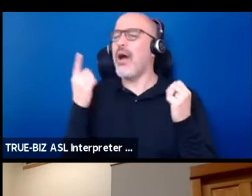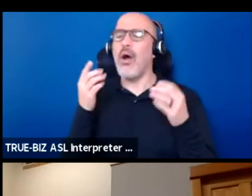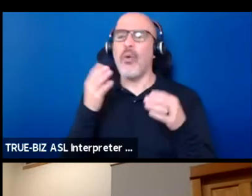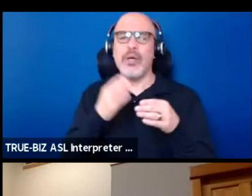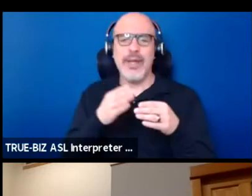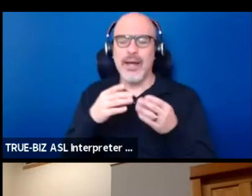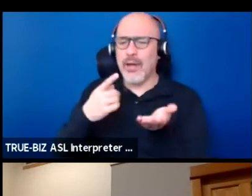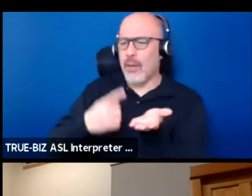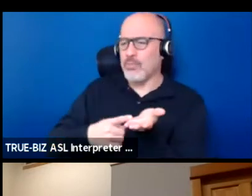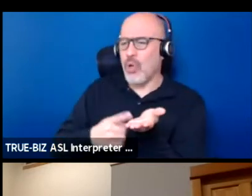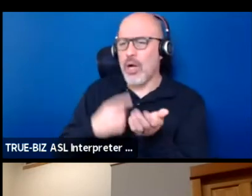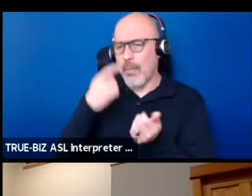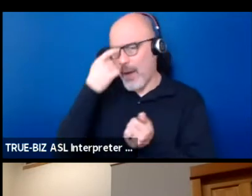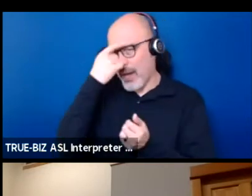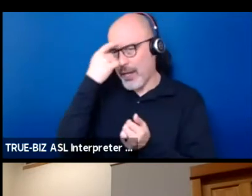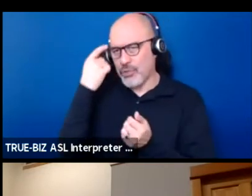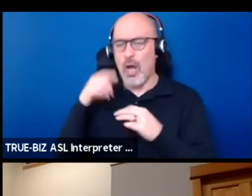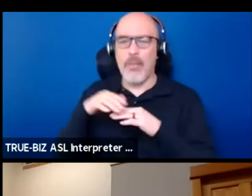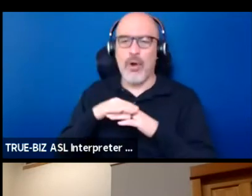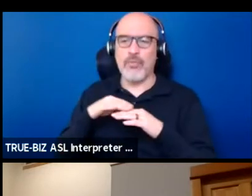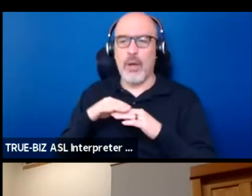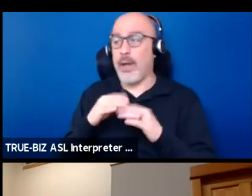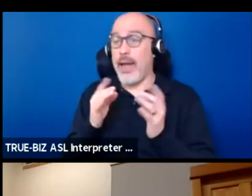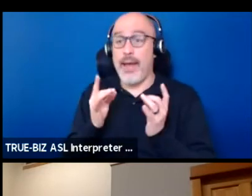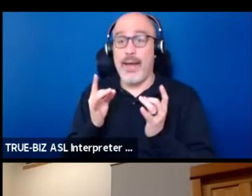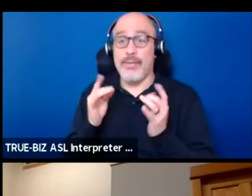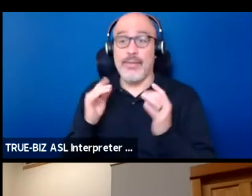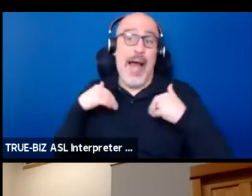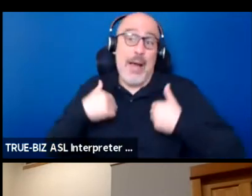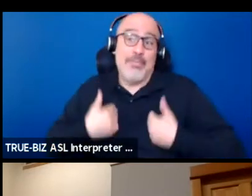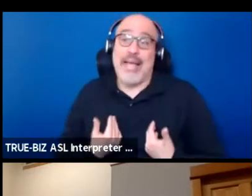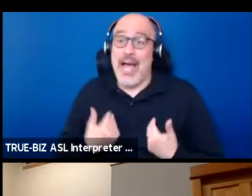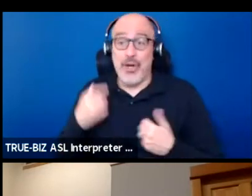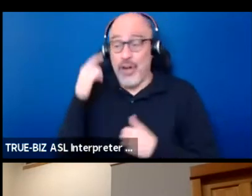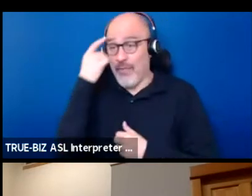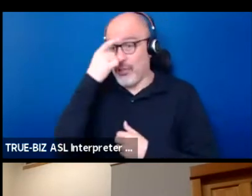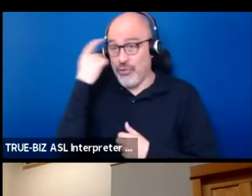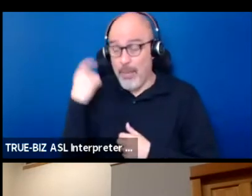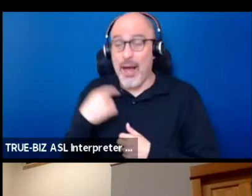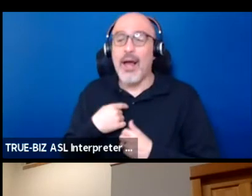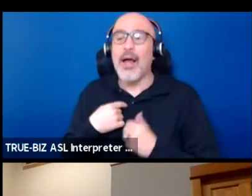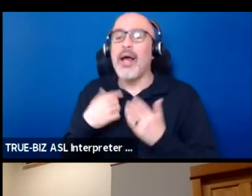as native people and I'm so tired of trauma. I want a chance to think